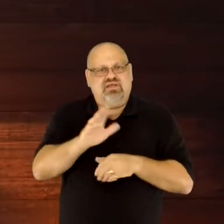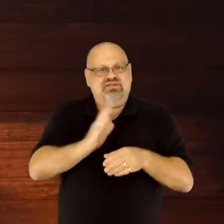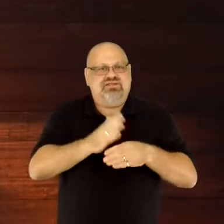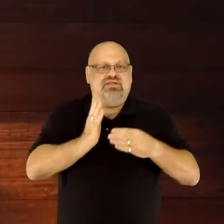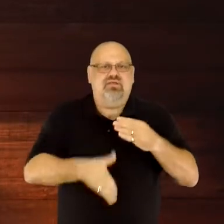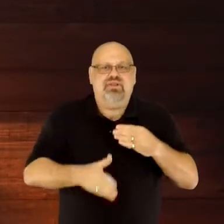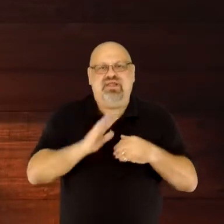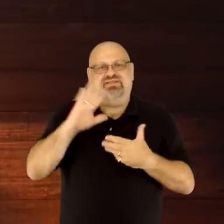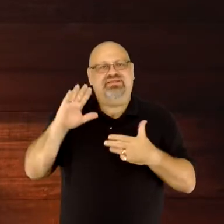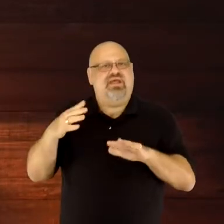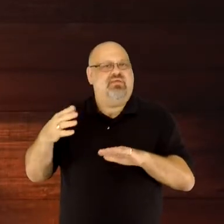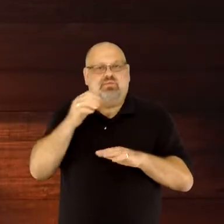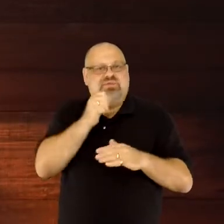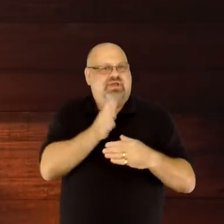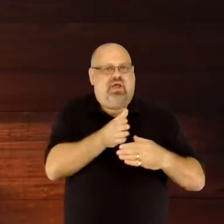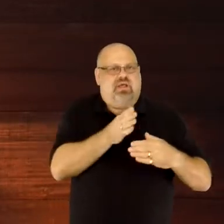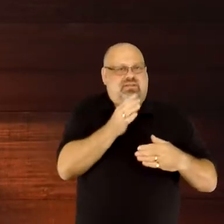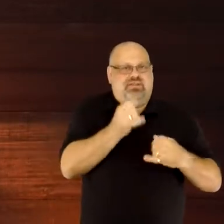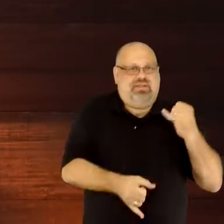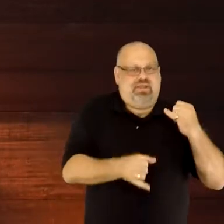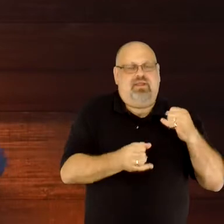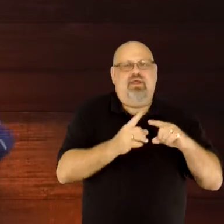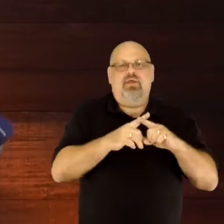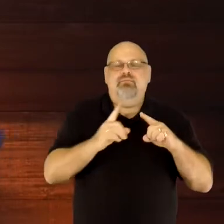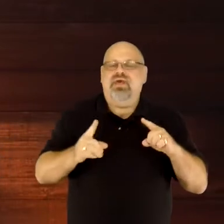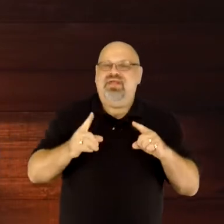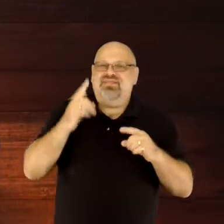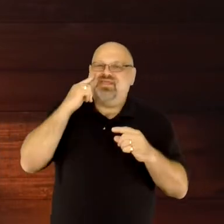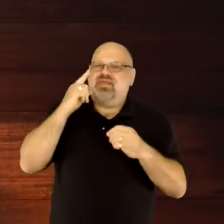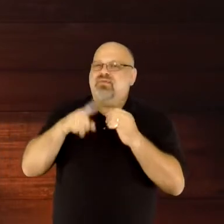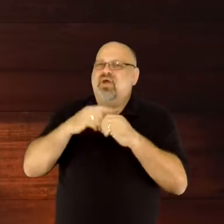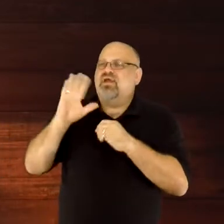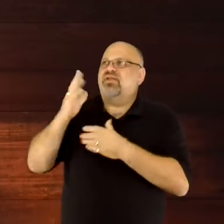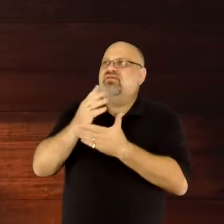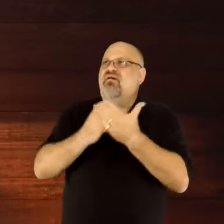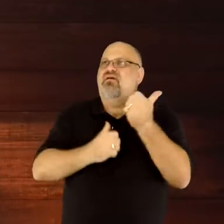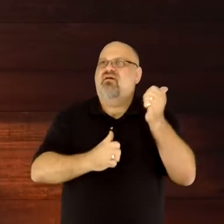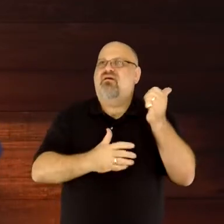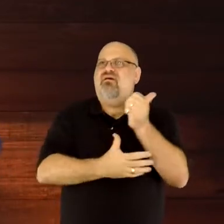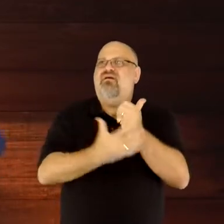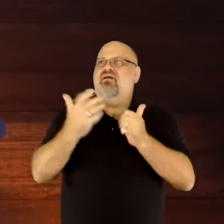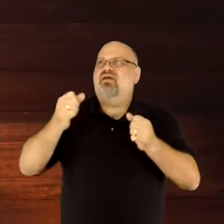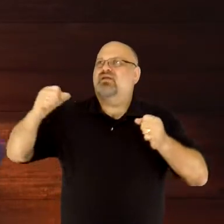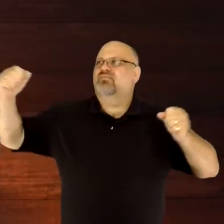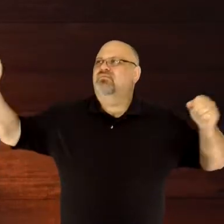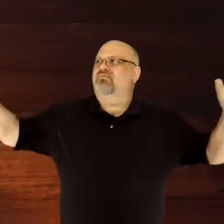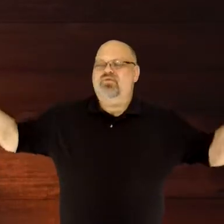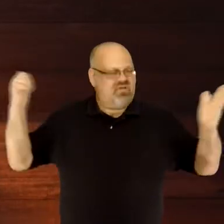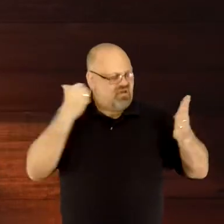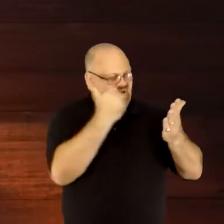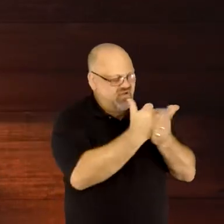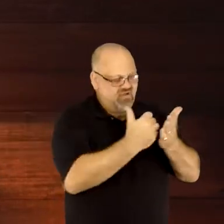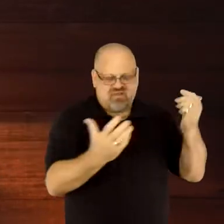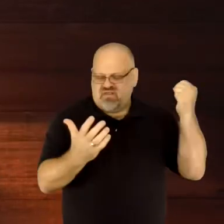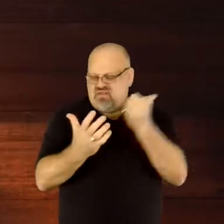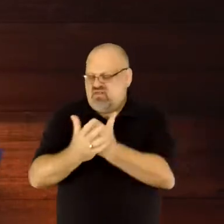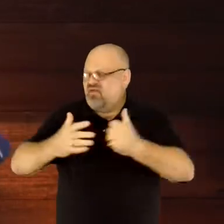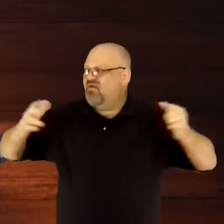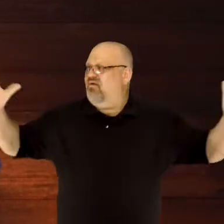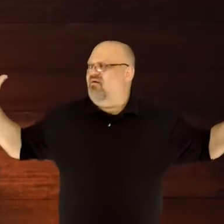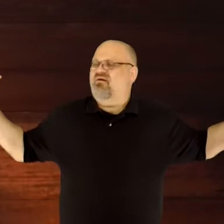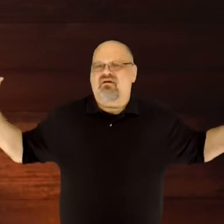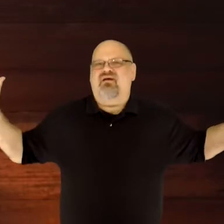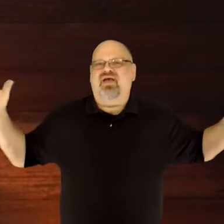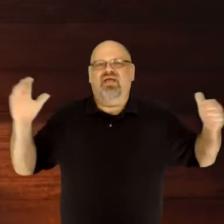But, thinking of His arm stretched out with nail pierced hands, it's almost as Jesus was showing us